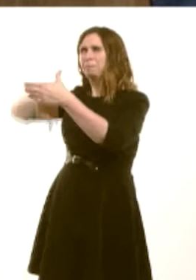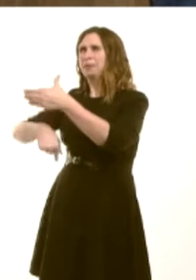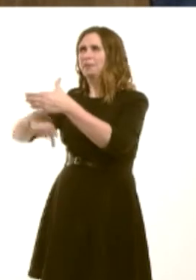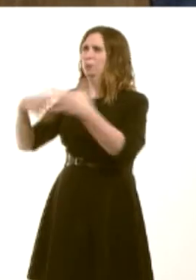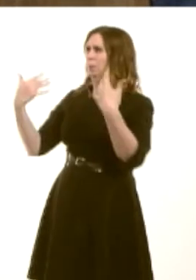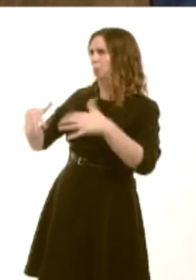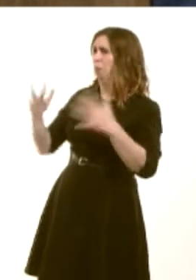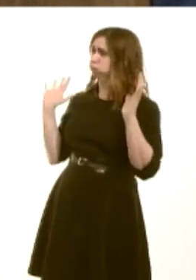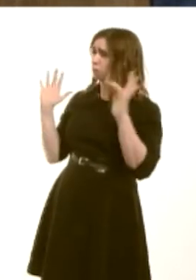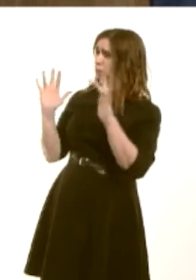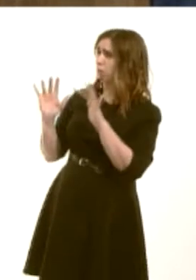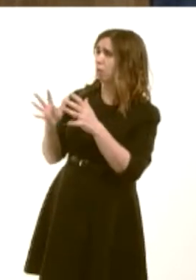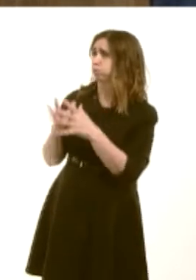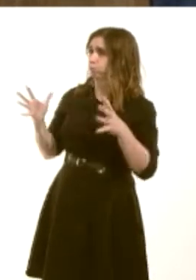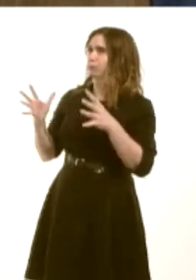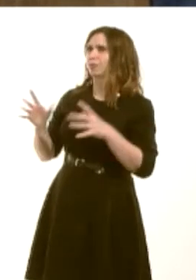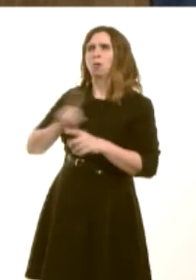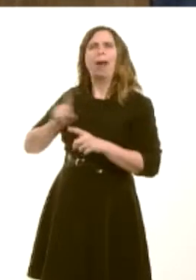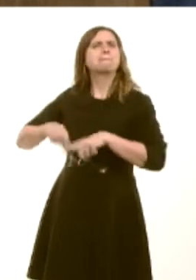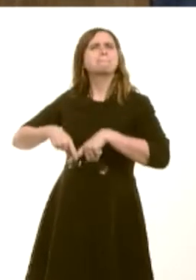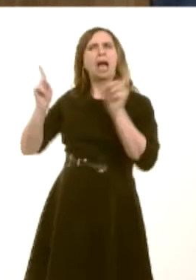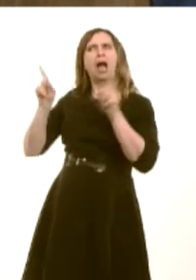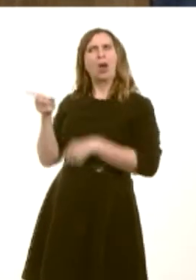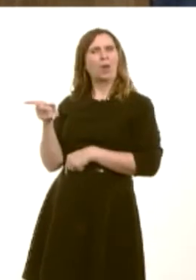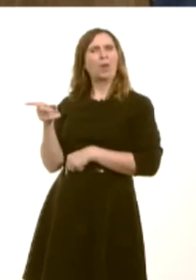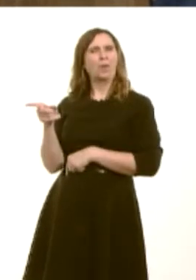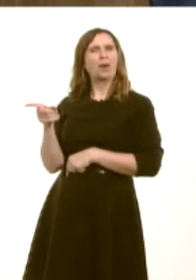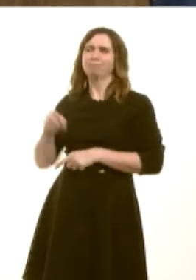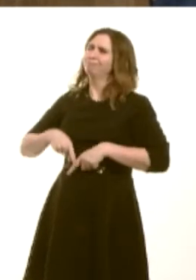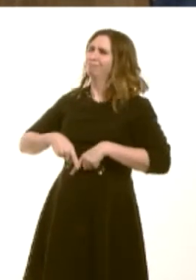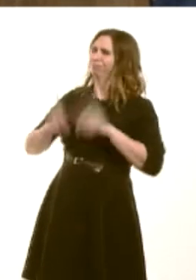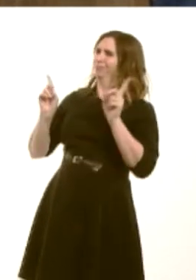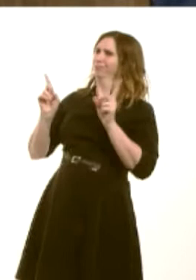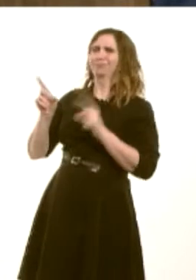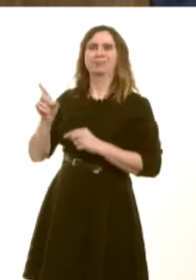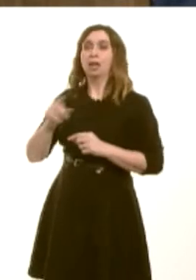impressive increase. It is quite unique in that sense, as is, of course, Caerleon, with